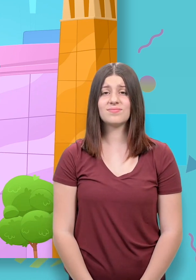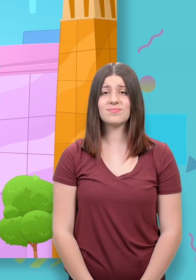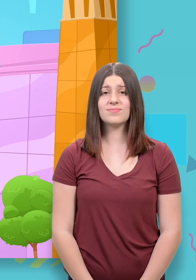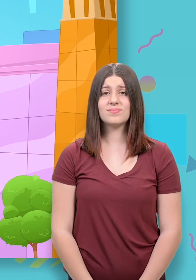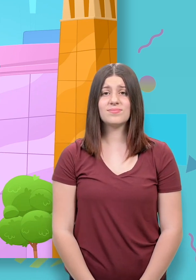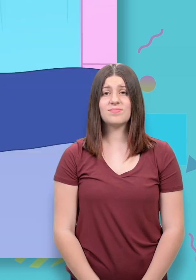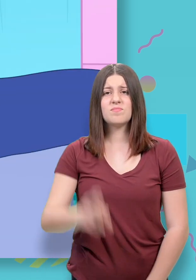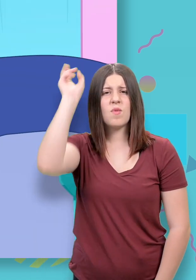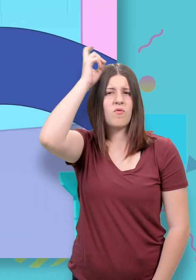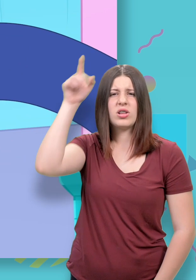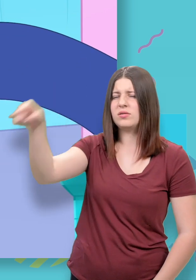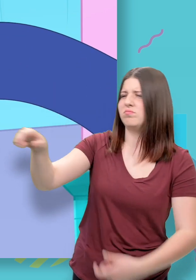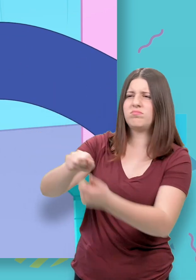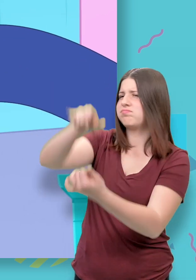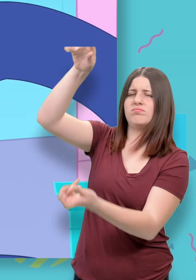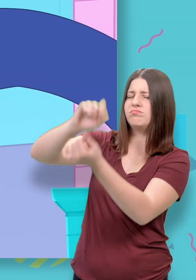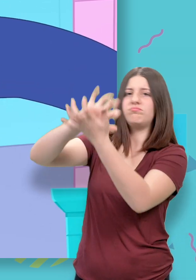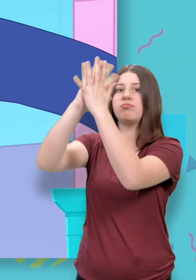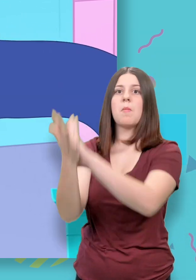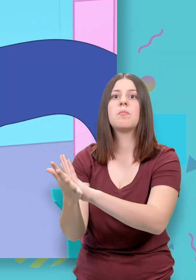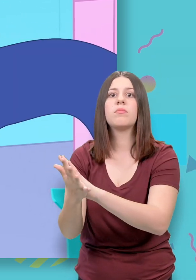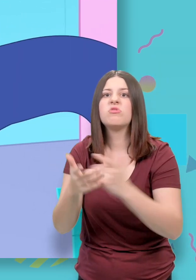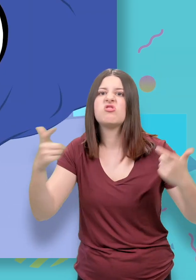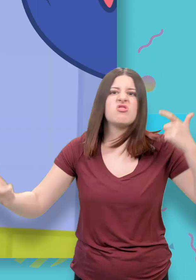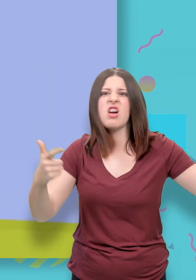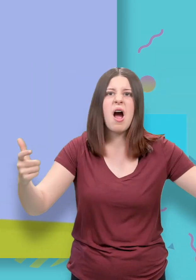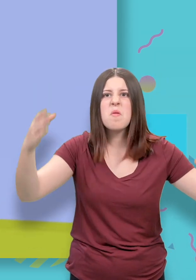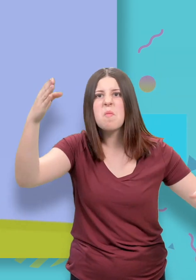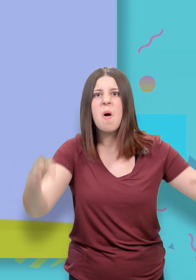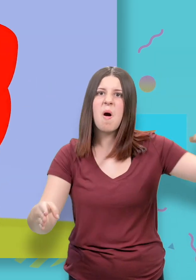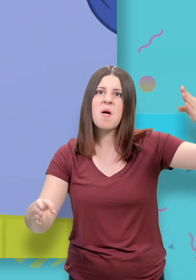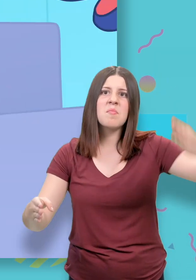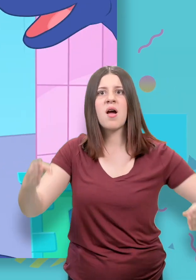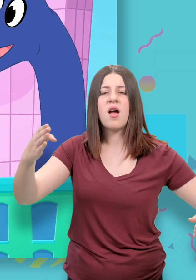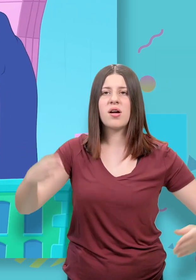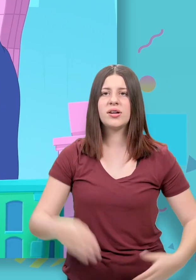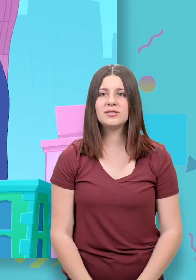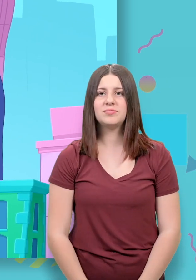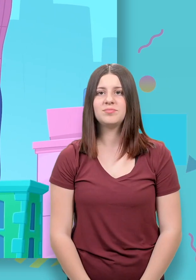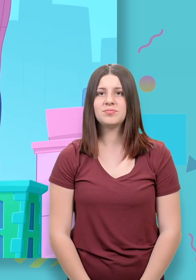Morphle, morph into a giant robot! [transformation sound]